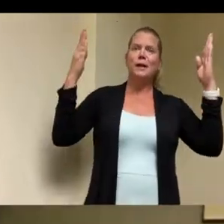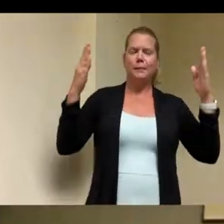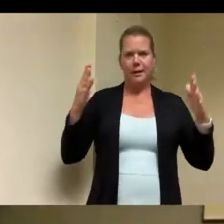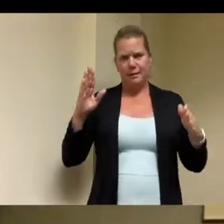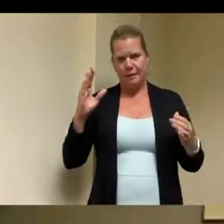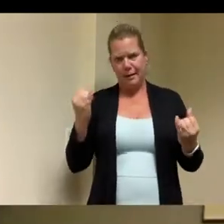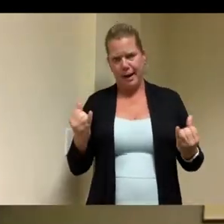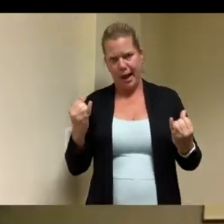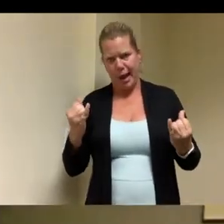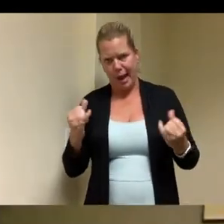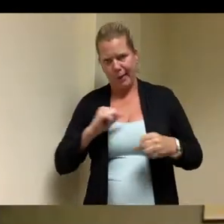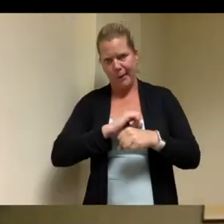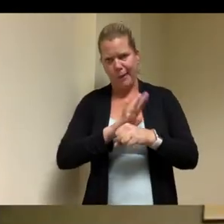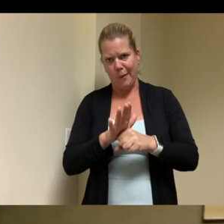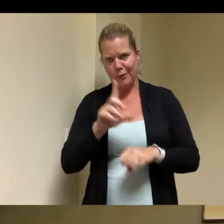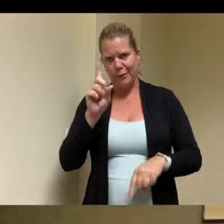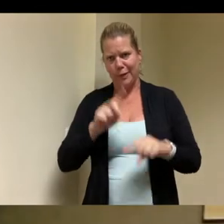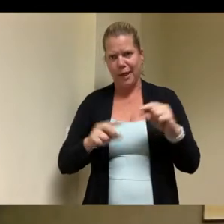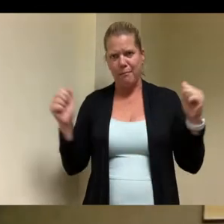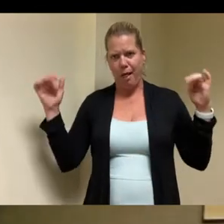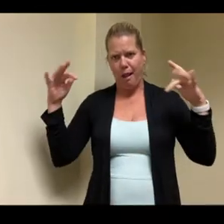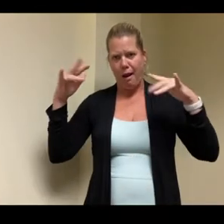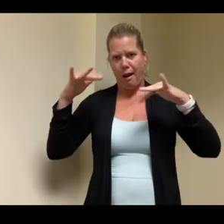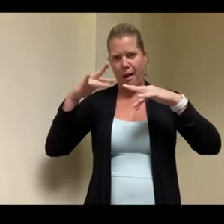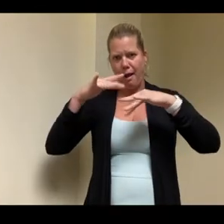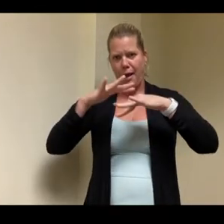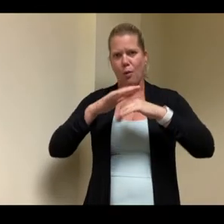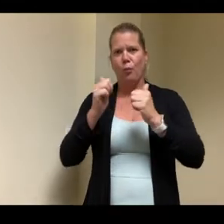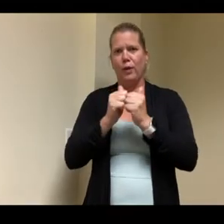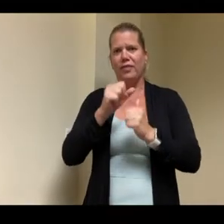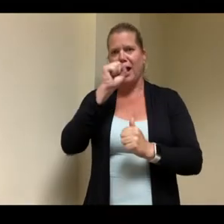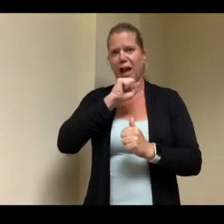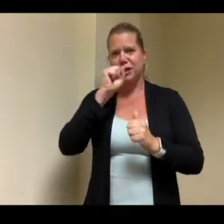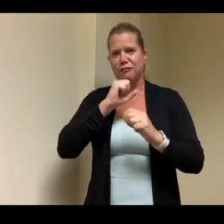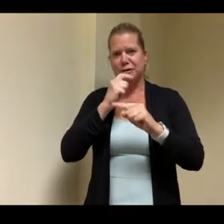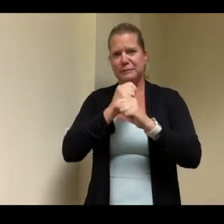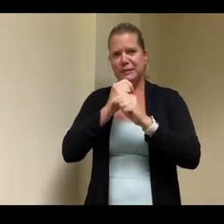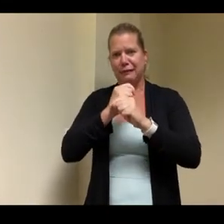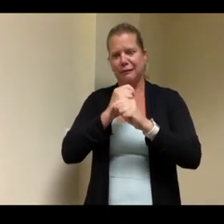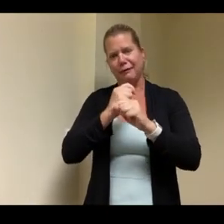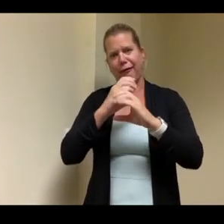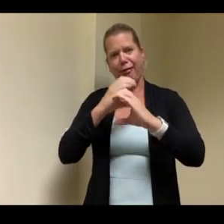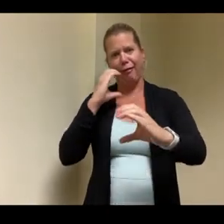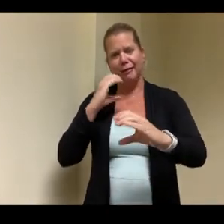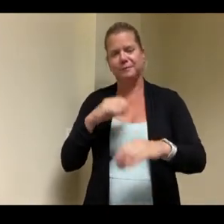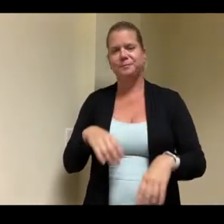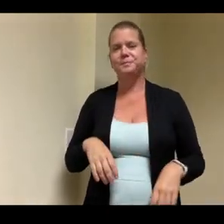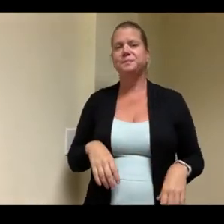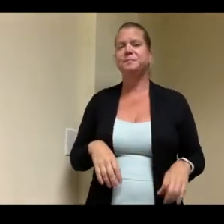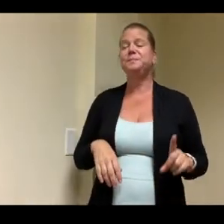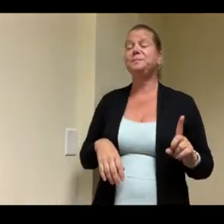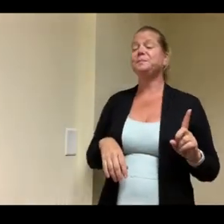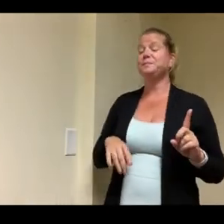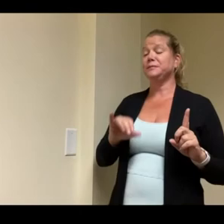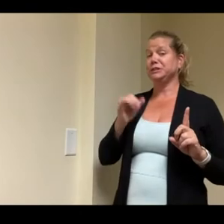correct me for mom i think we have a tentative virtual grand opening coming up in probably